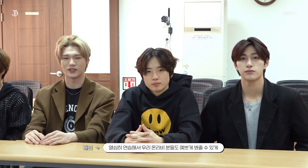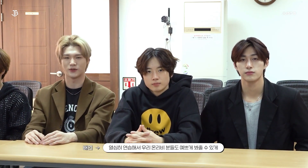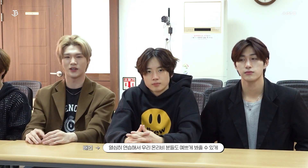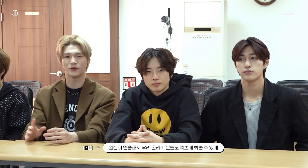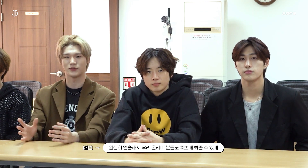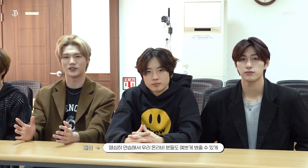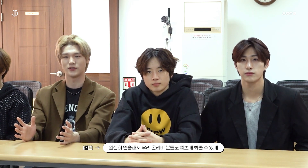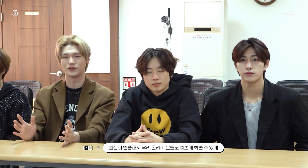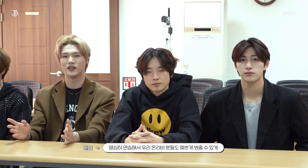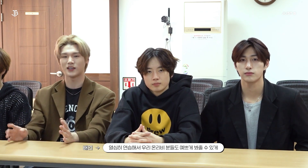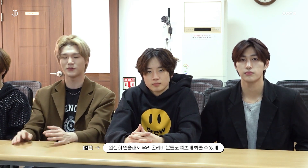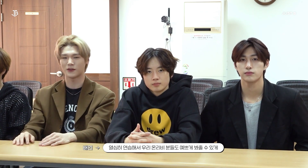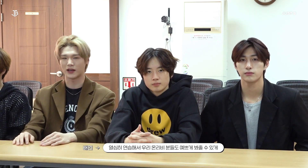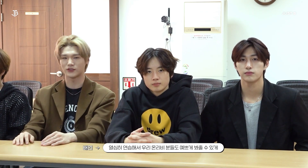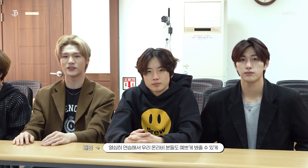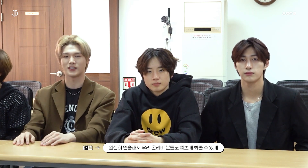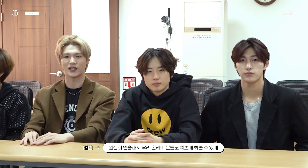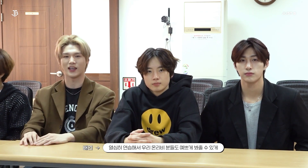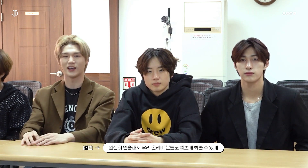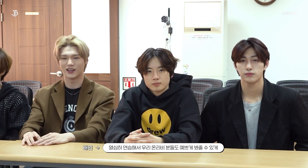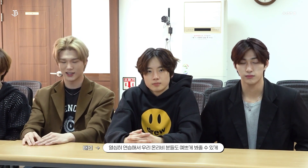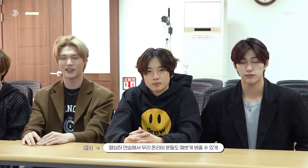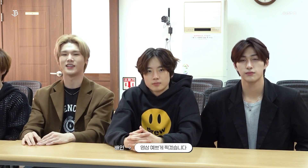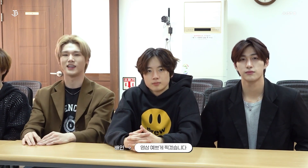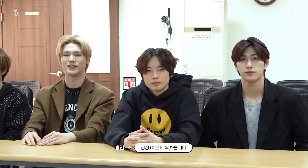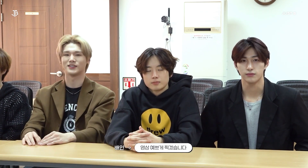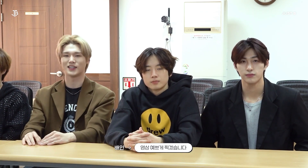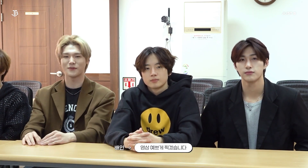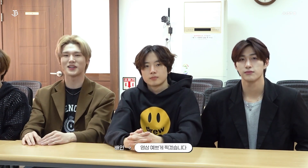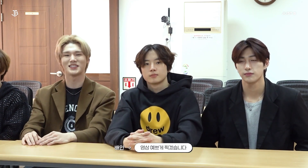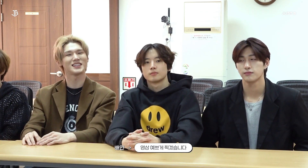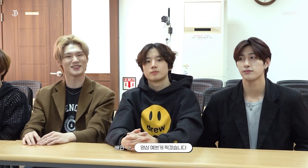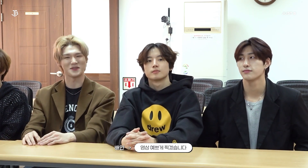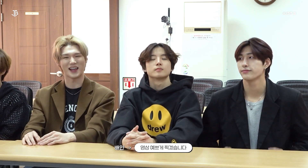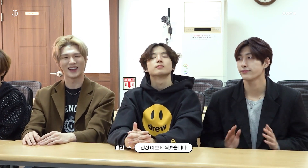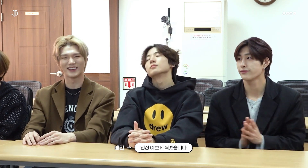so we can shoot a beautiful video for ONLY Bs to watch